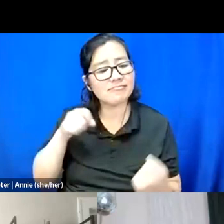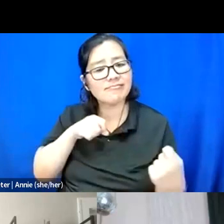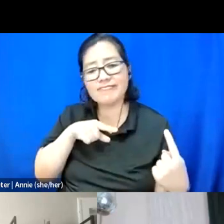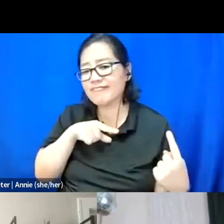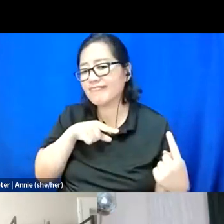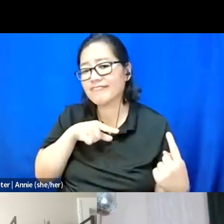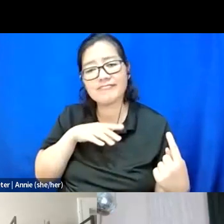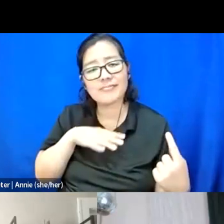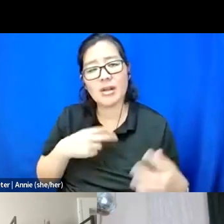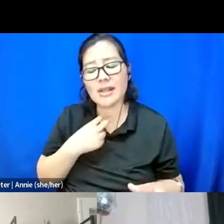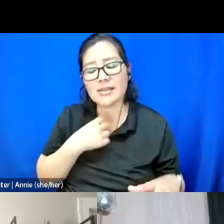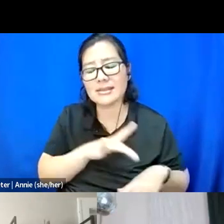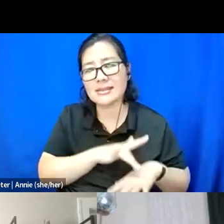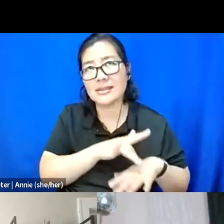Like I'm in that place. Yeah.